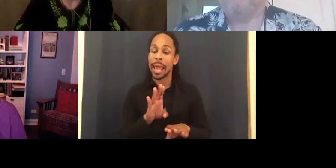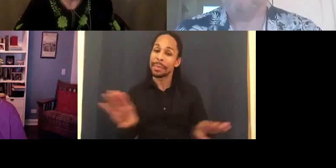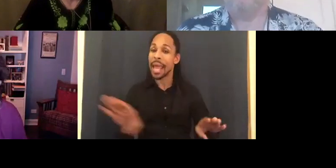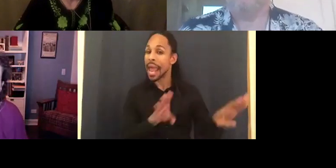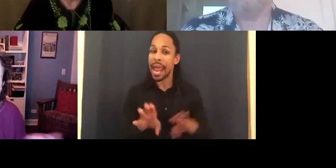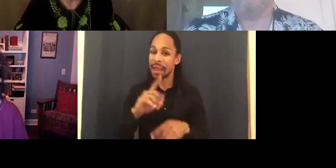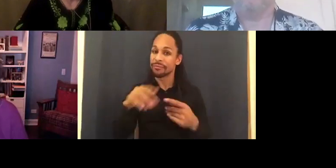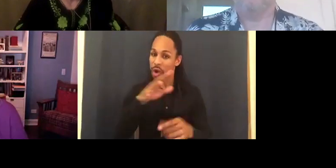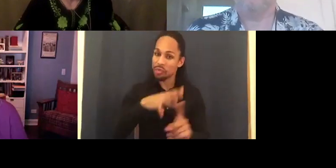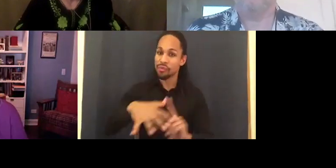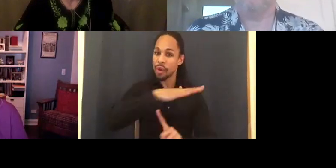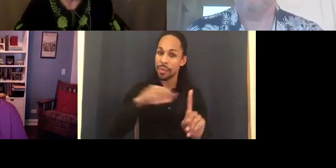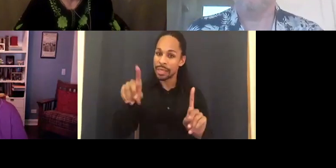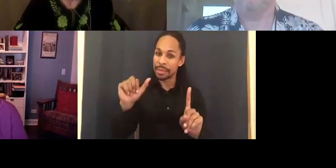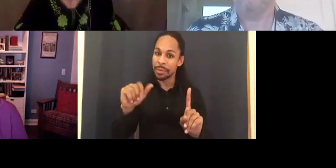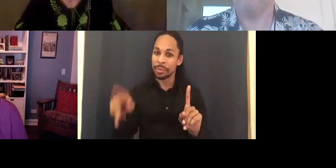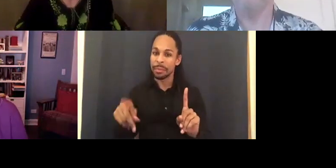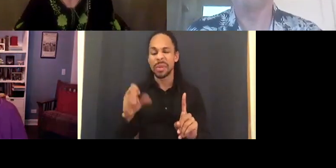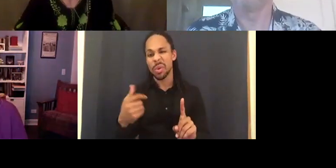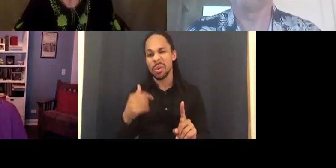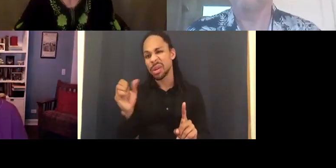of that. I think that's it.